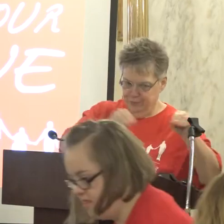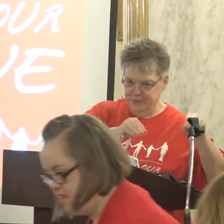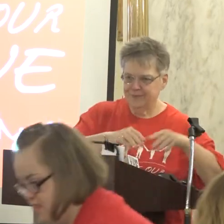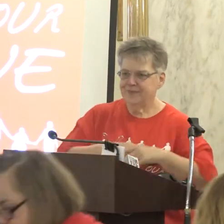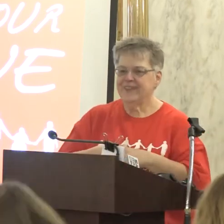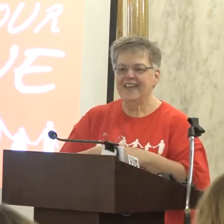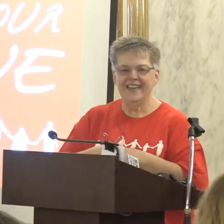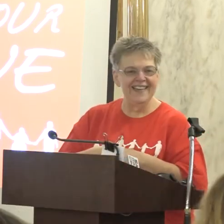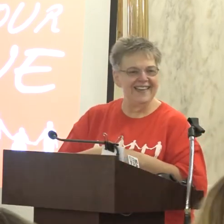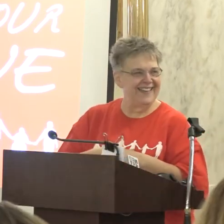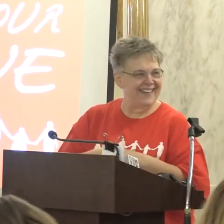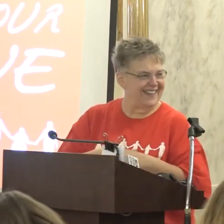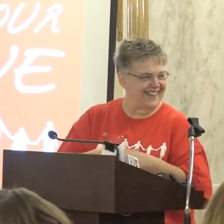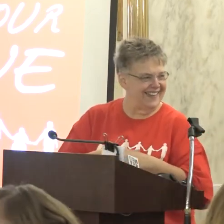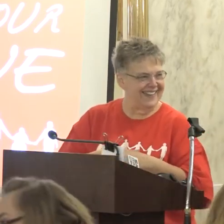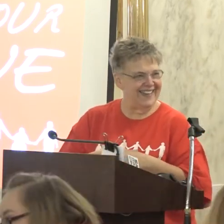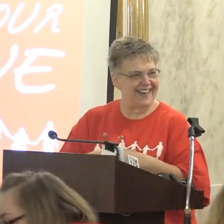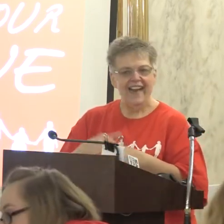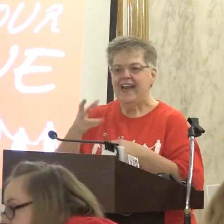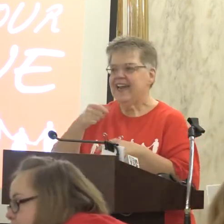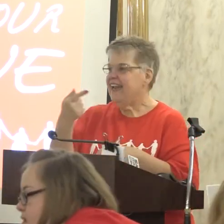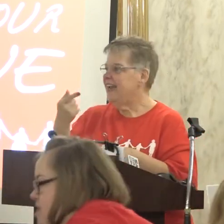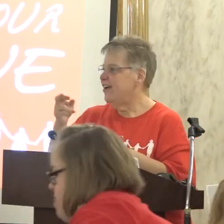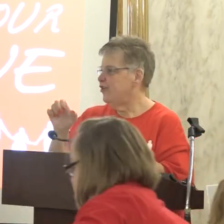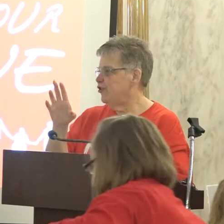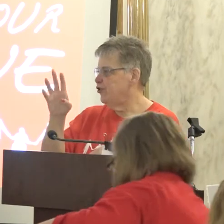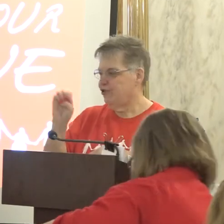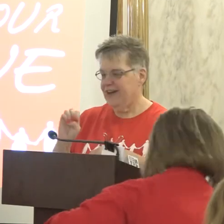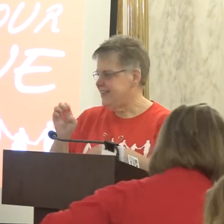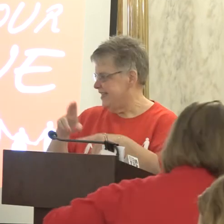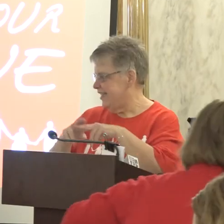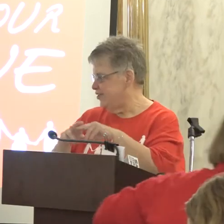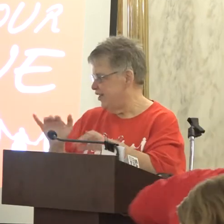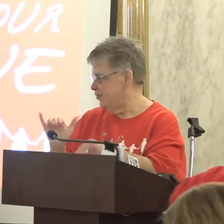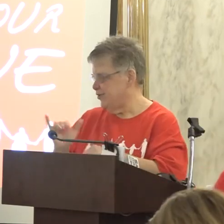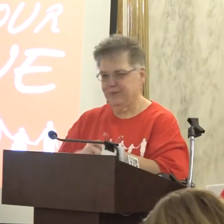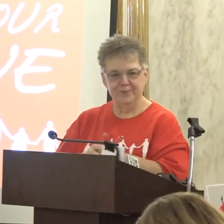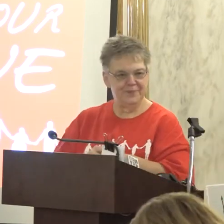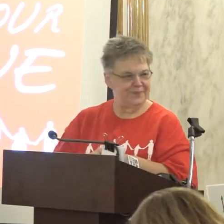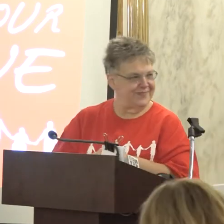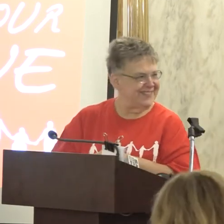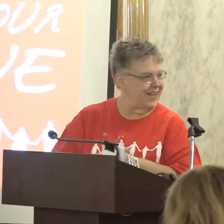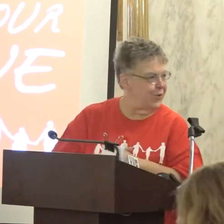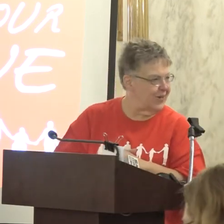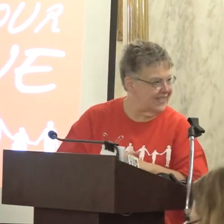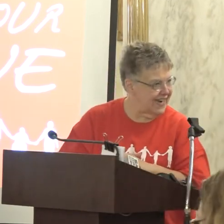And get Gracie one too. Gracie.